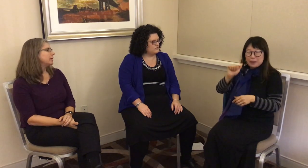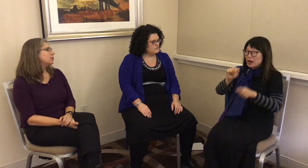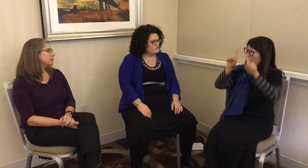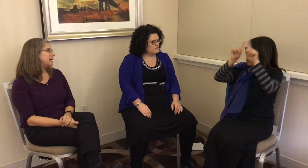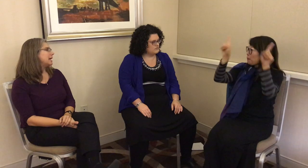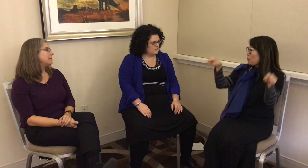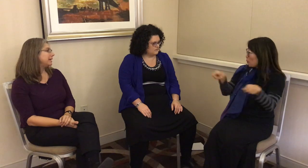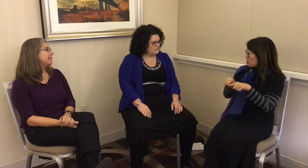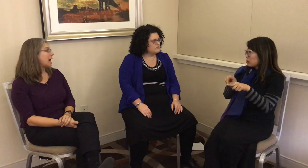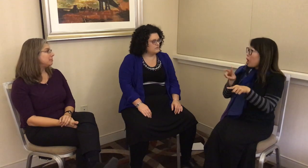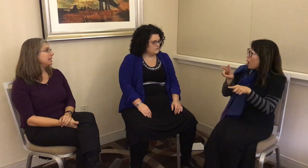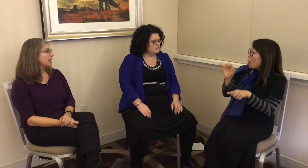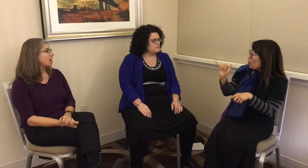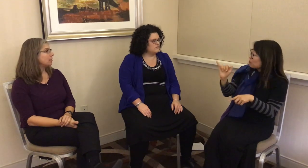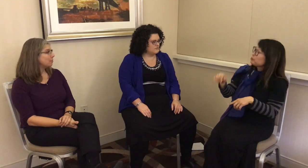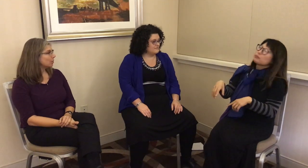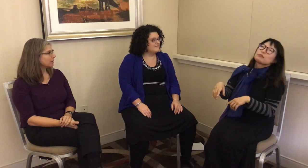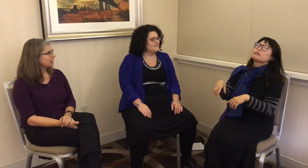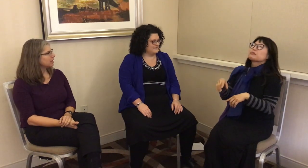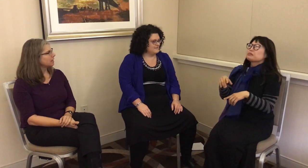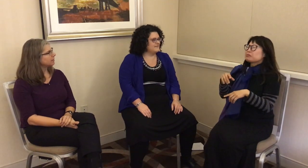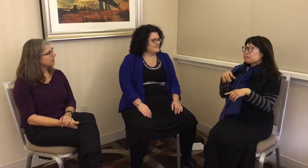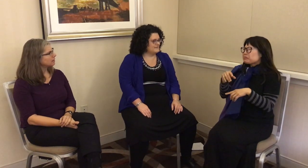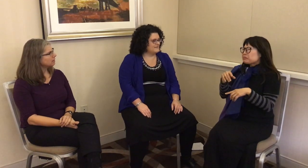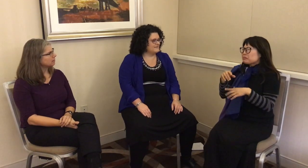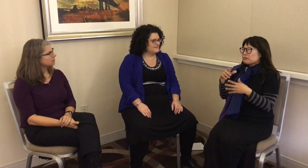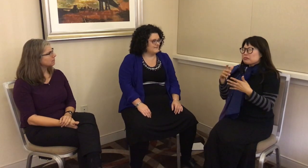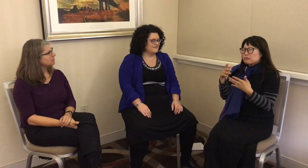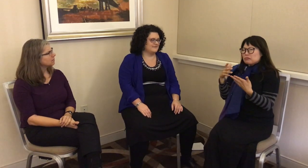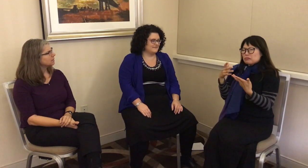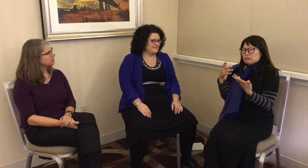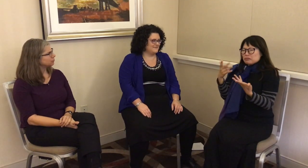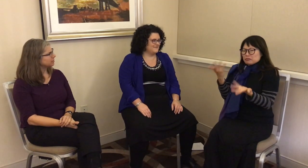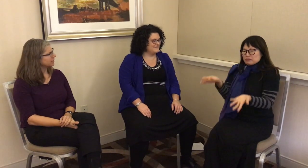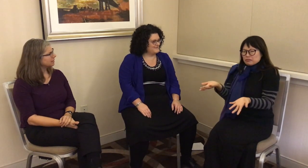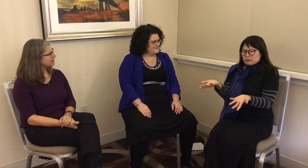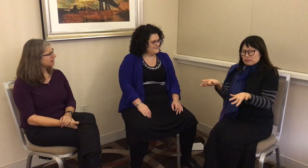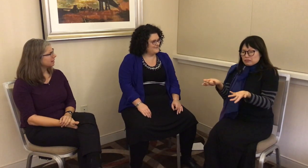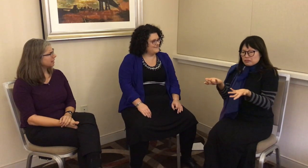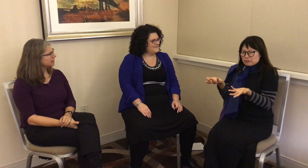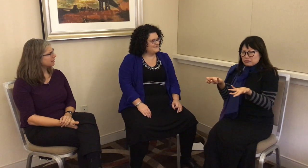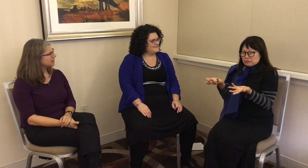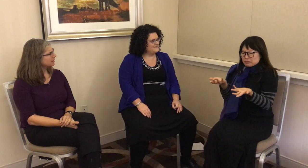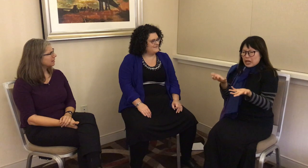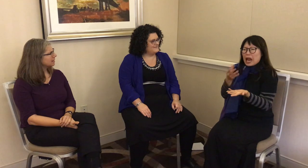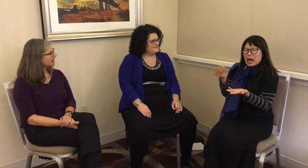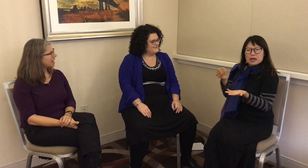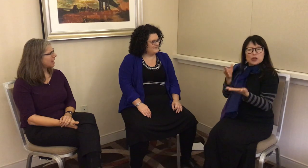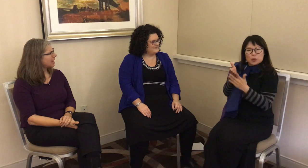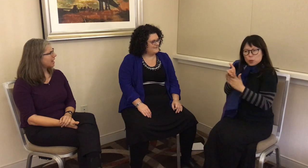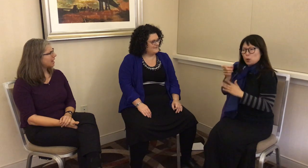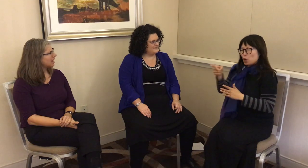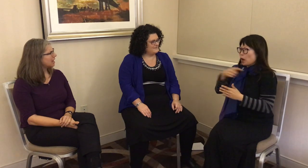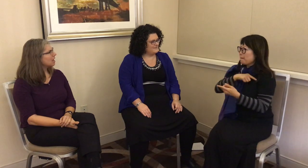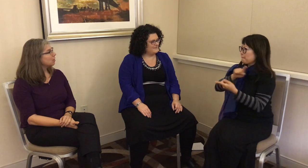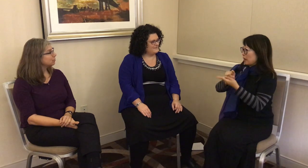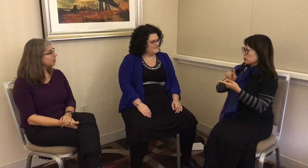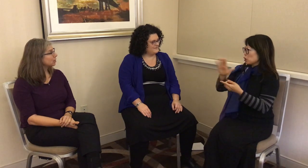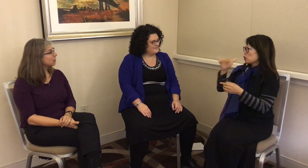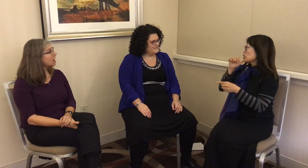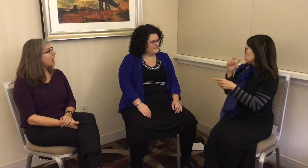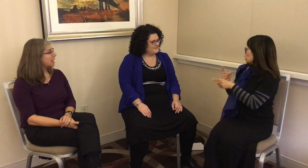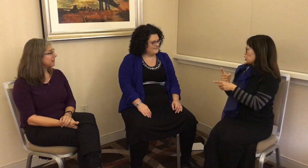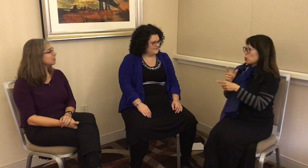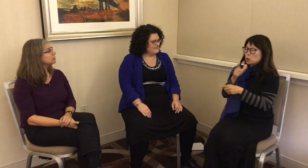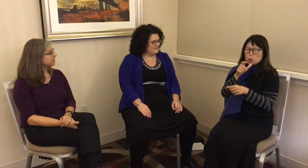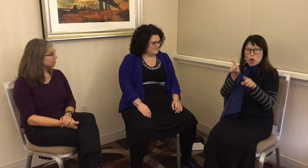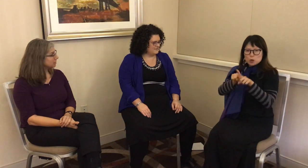written her name in IPA on the board. I thought, “Oh, interesting.” Through her I met her